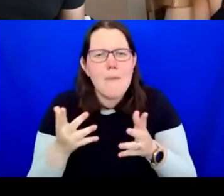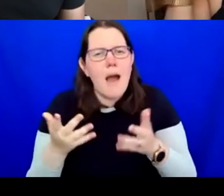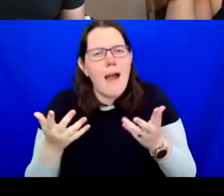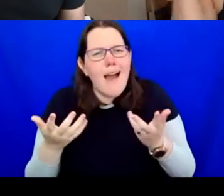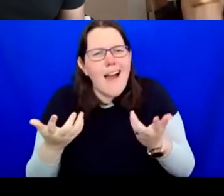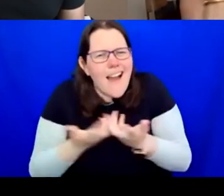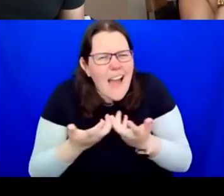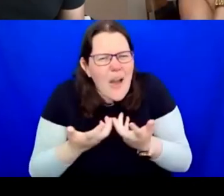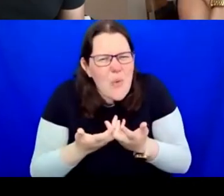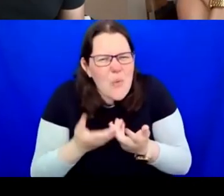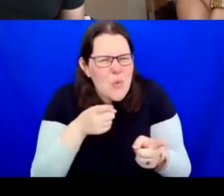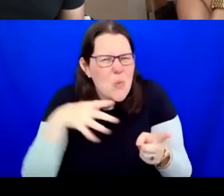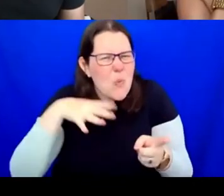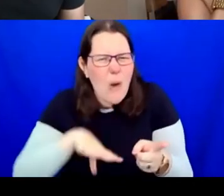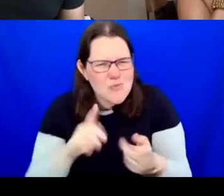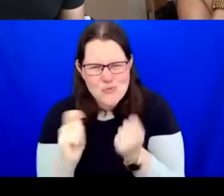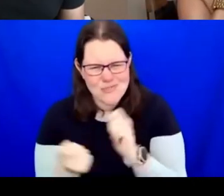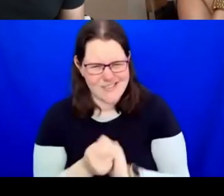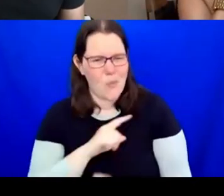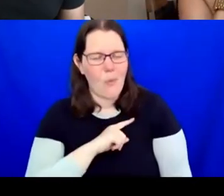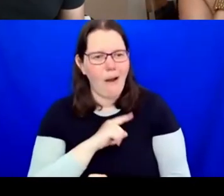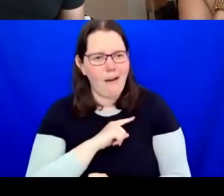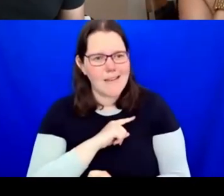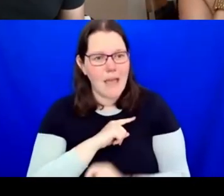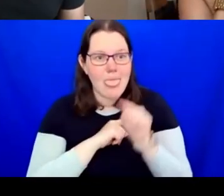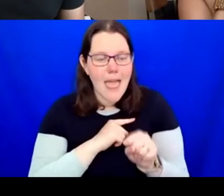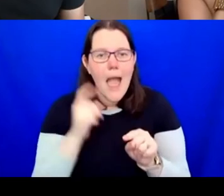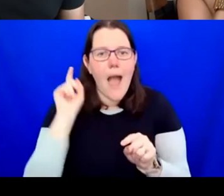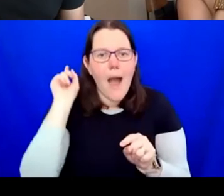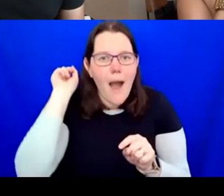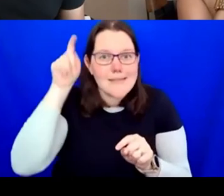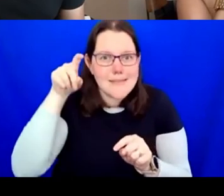do it? How do you sell it as an idea because it is not the traditional, it is not the way that